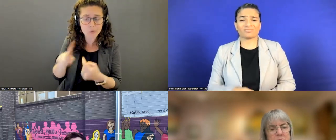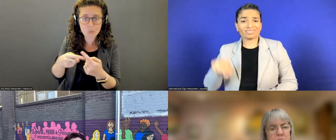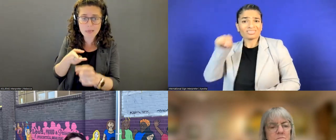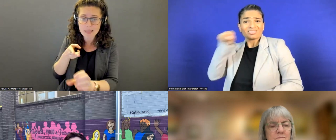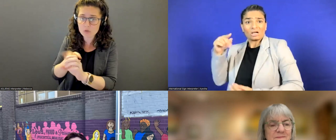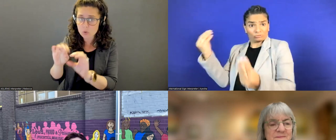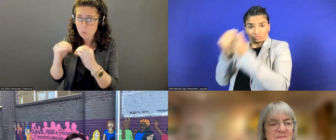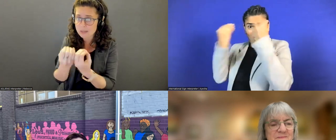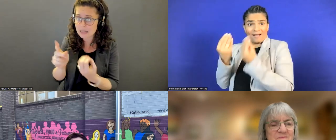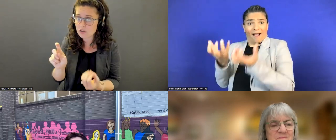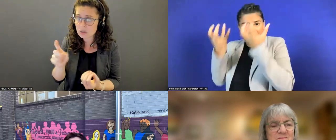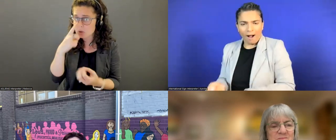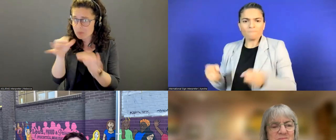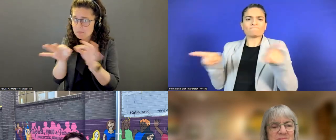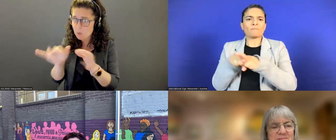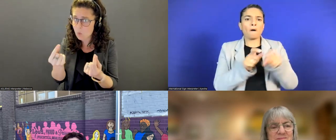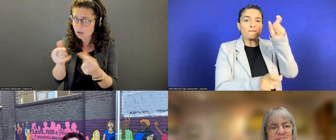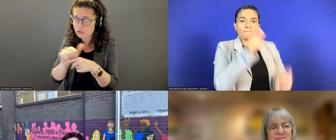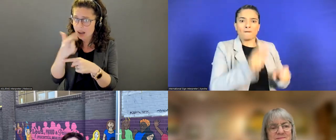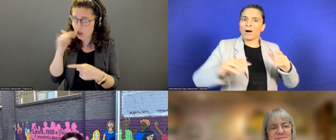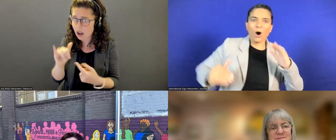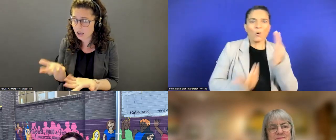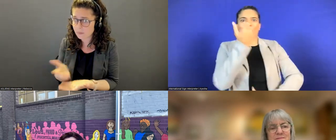Can you say a little bit about that?